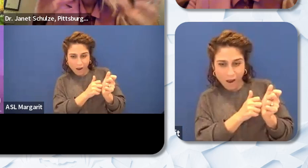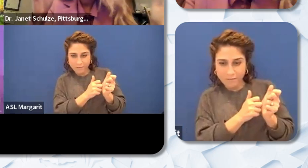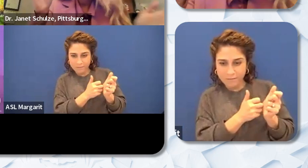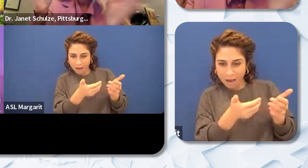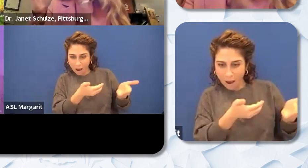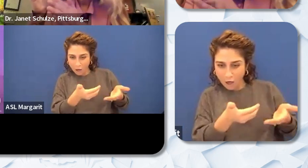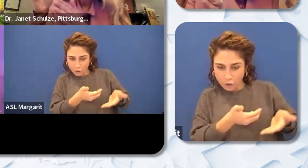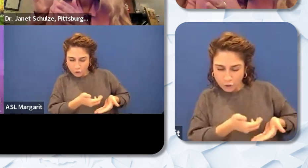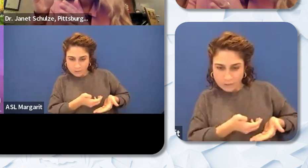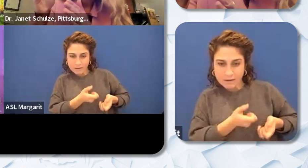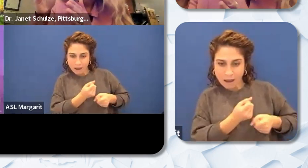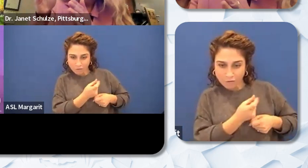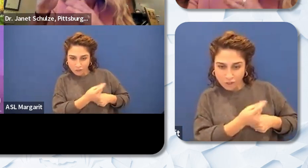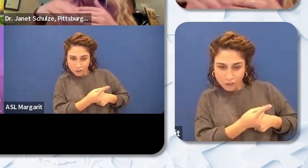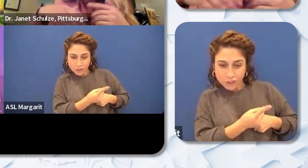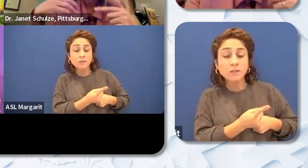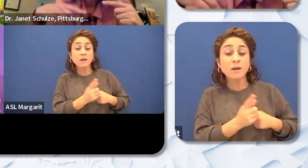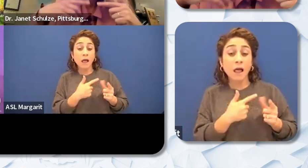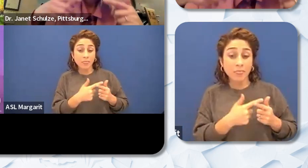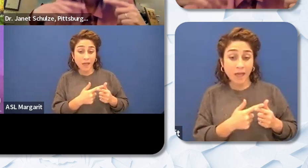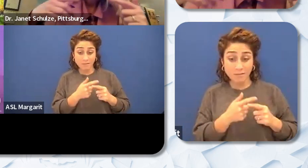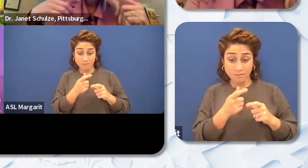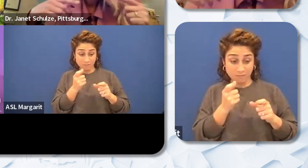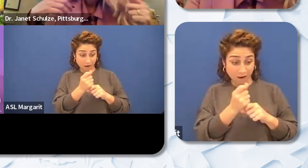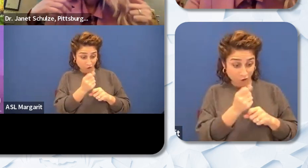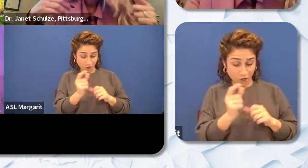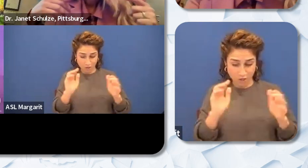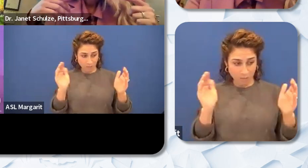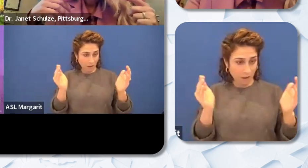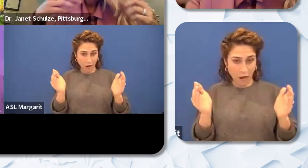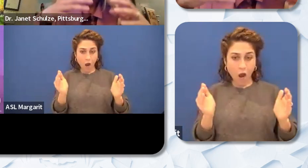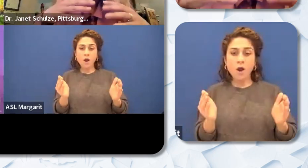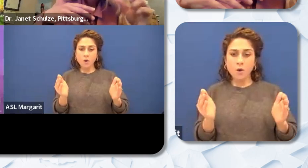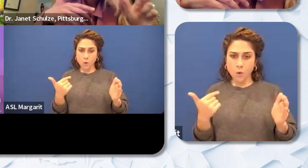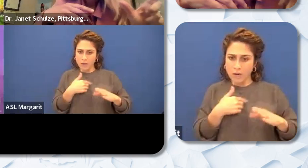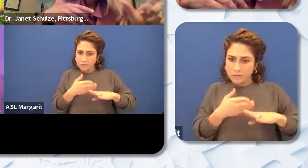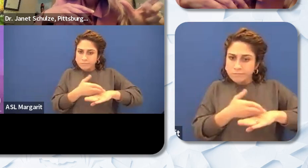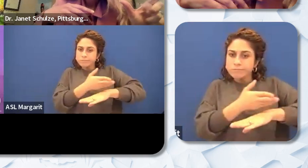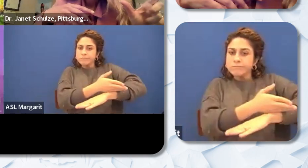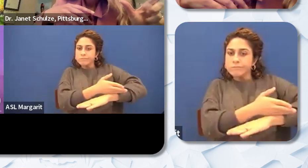and compare over the years so that we are being very intentional about where do we need to have